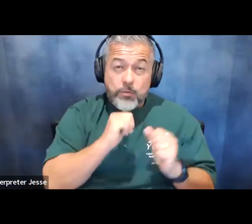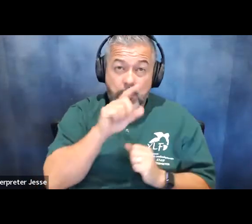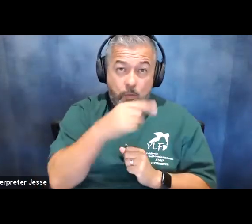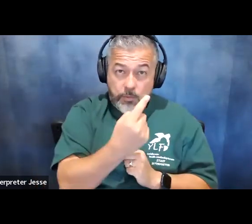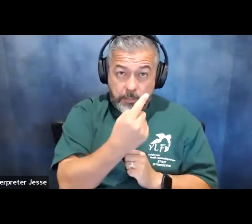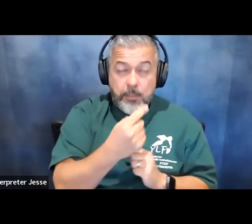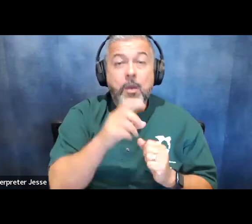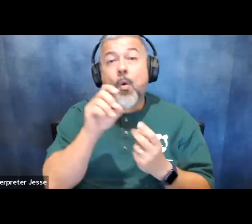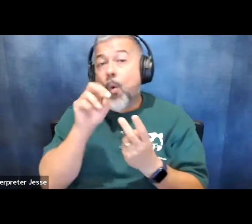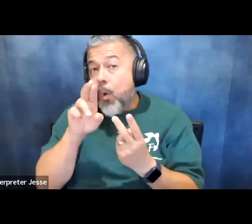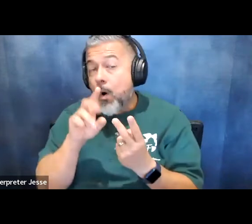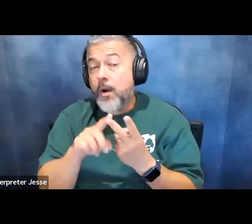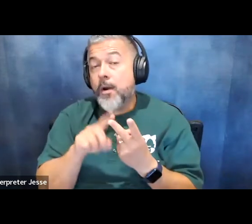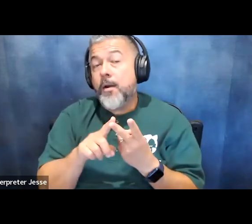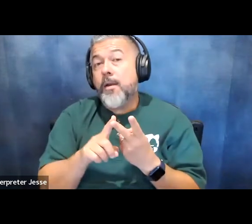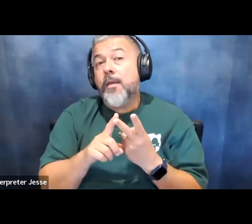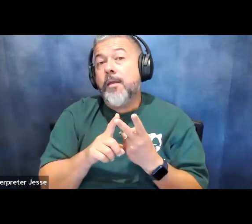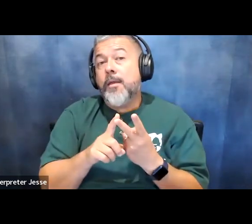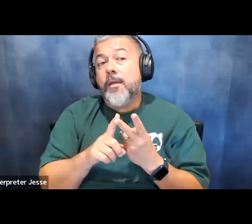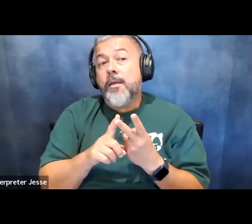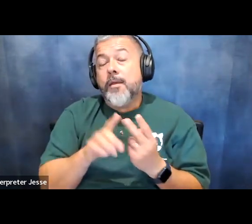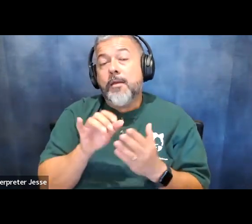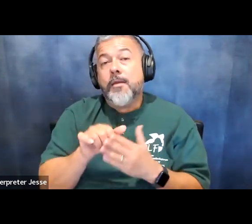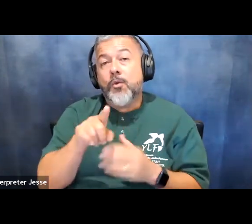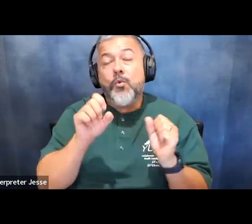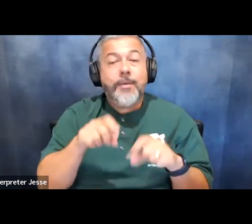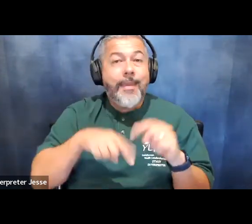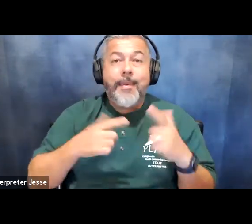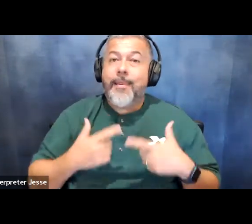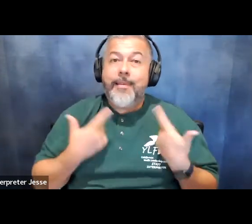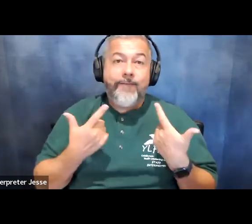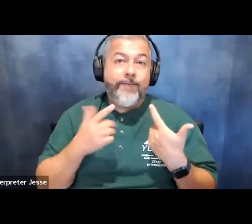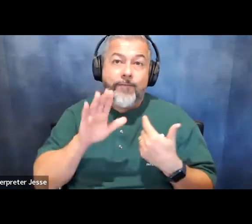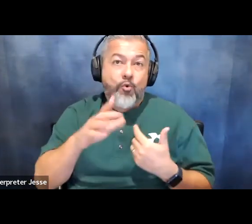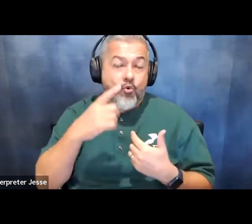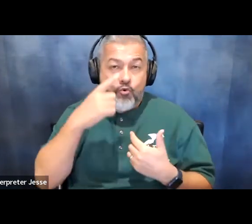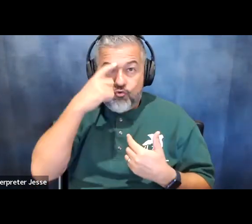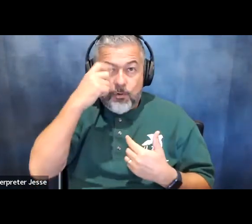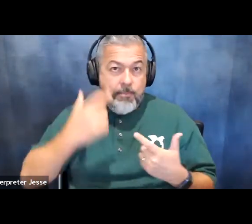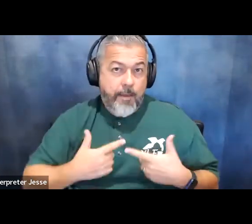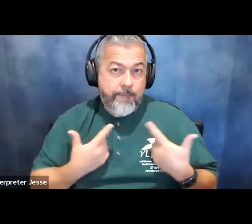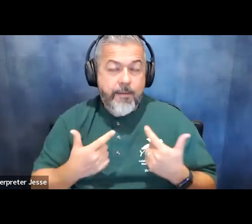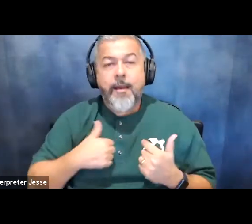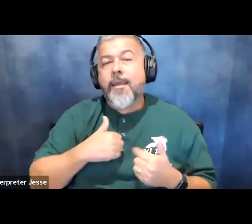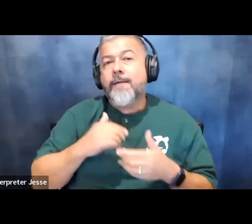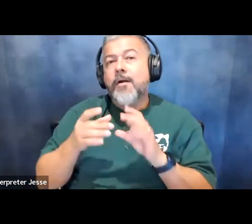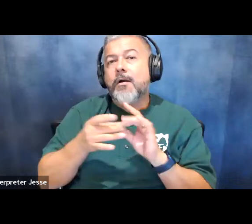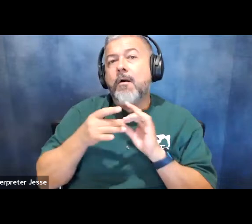or that you can't live the life of your dreams i had a colleague once who told me that their dream